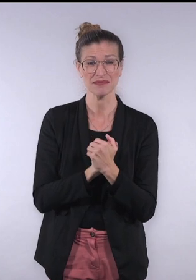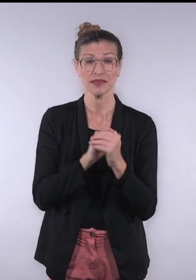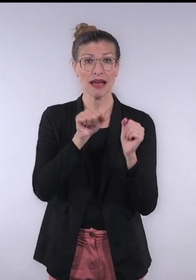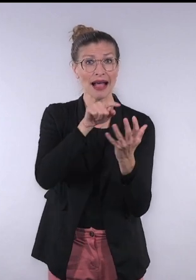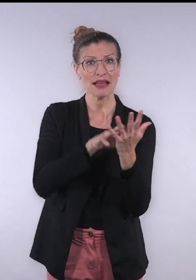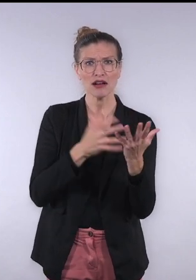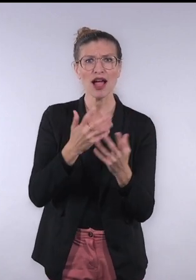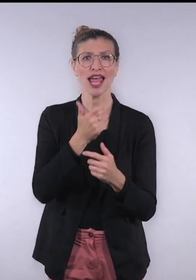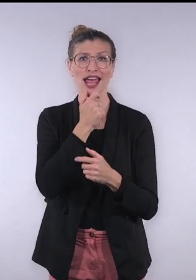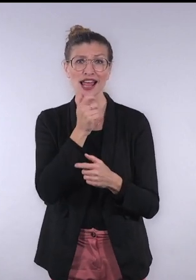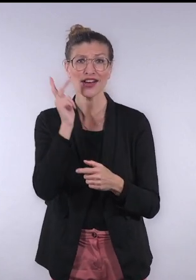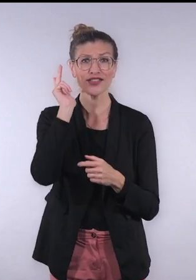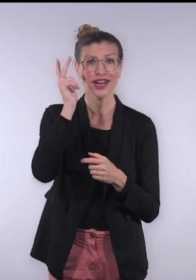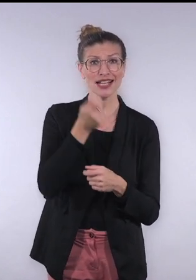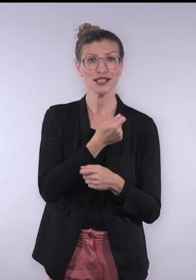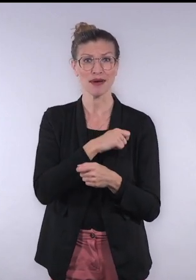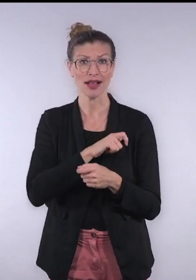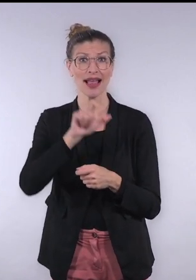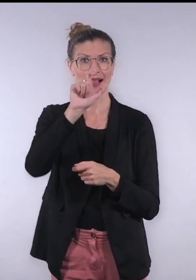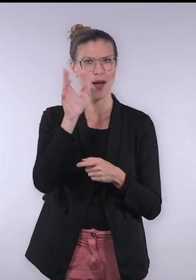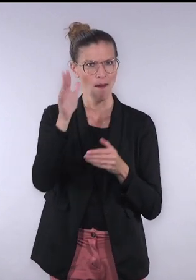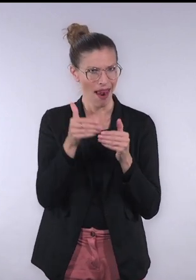in English, French, Spanish and Italian soon.